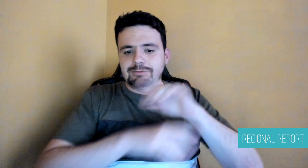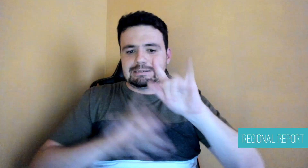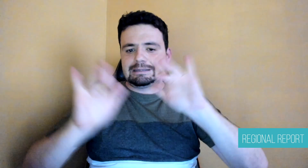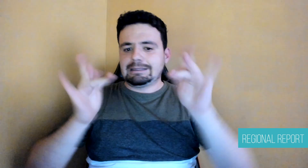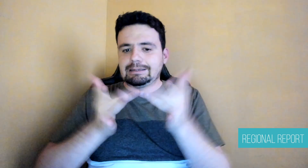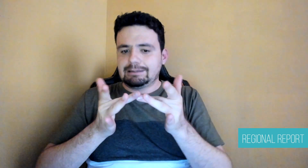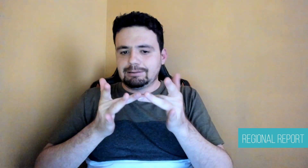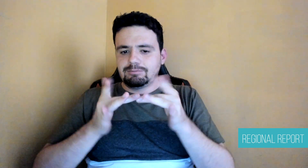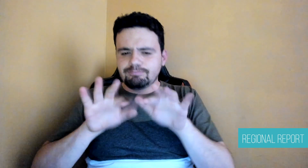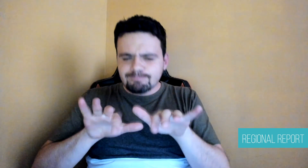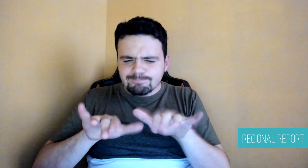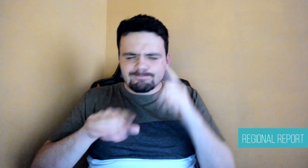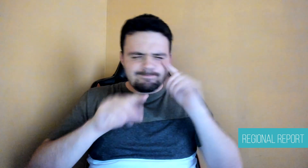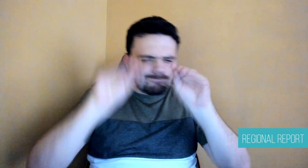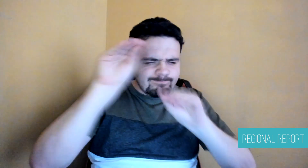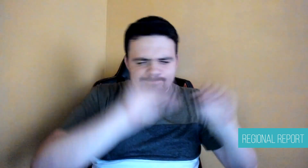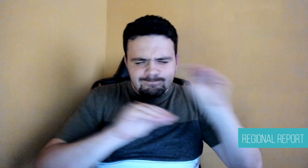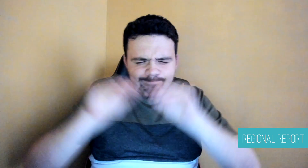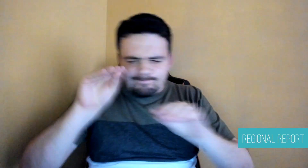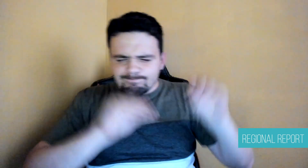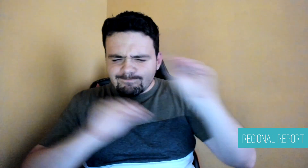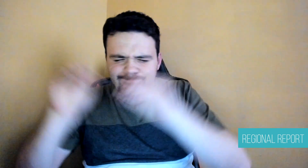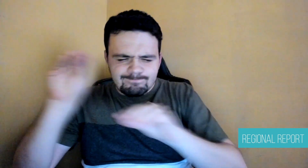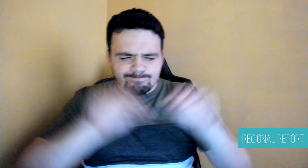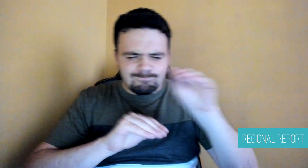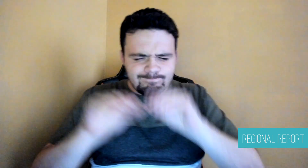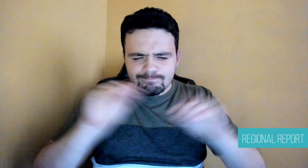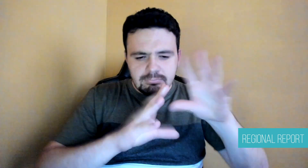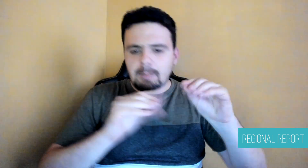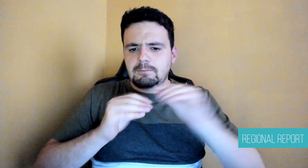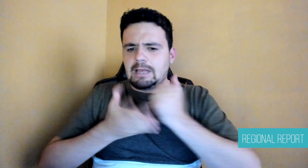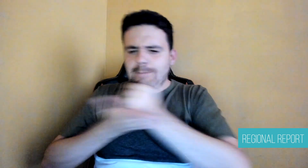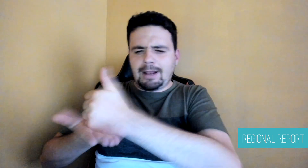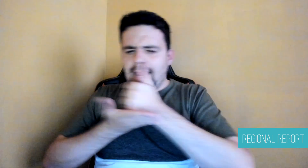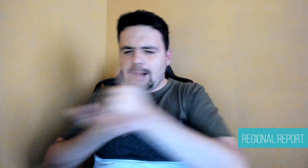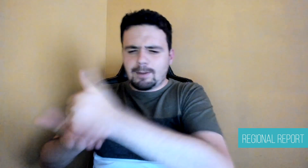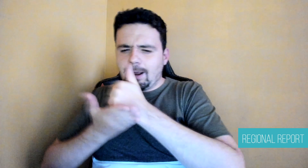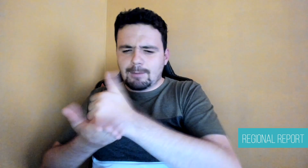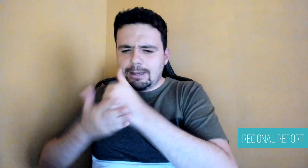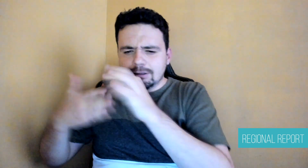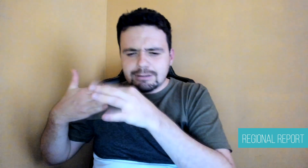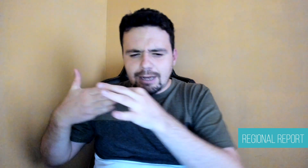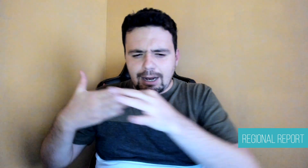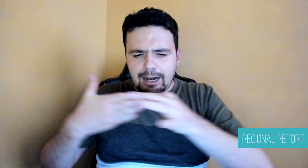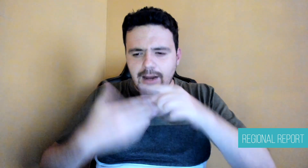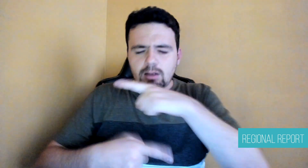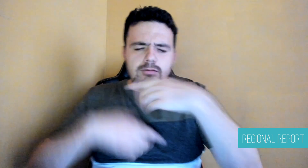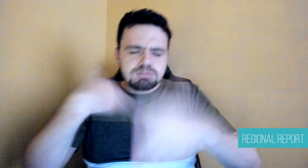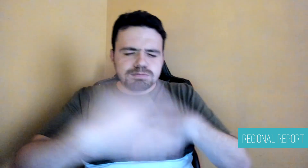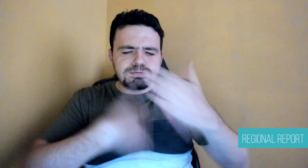strategy of working on the drive, he guided